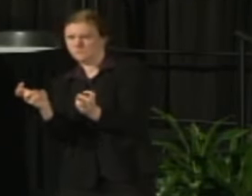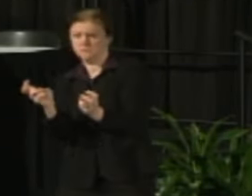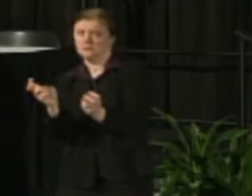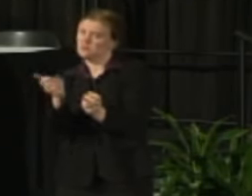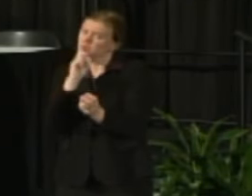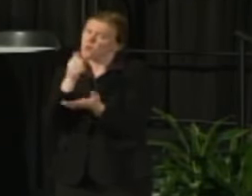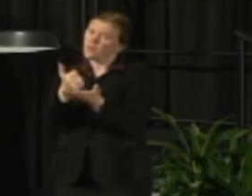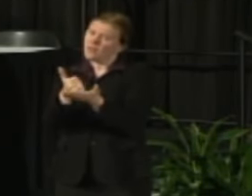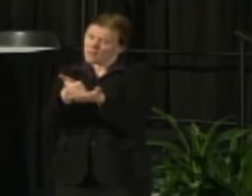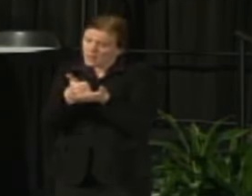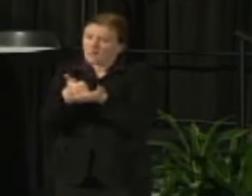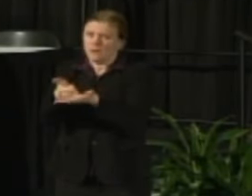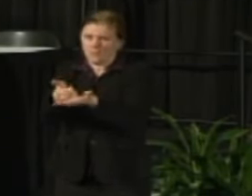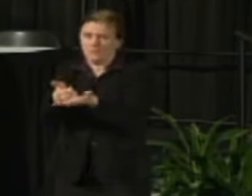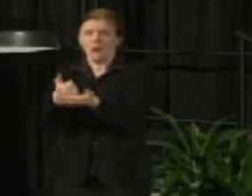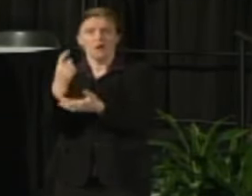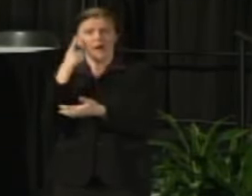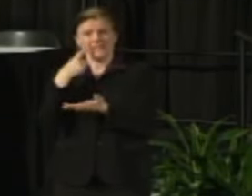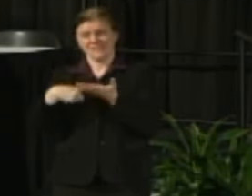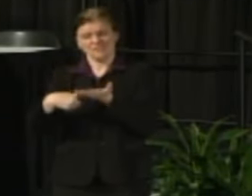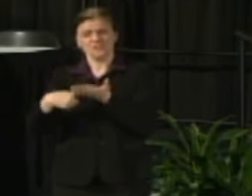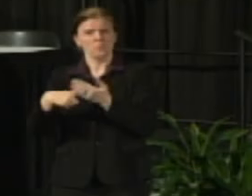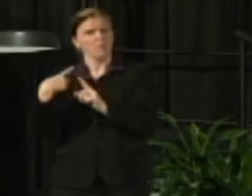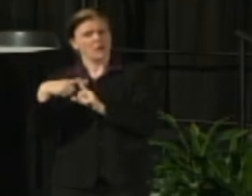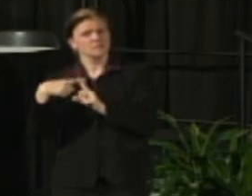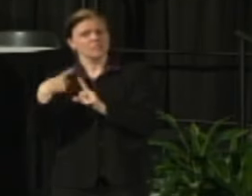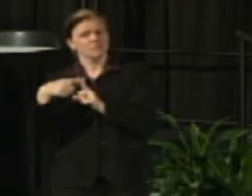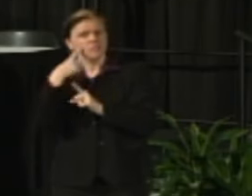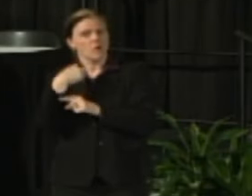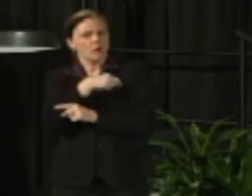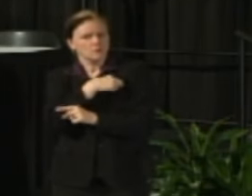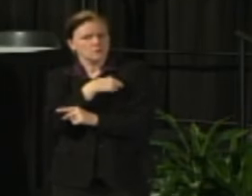and the discussion has been I think very productive and very informative for them